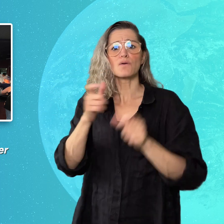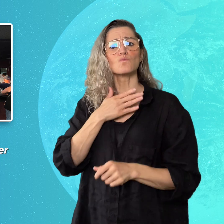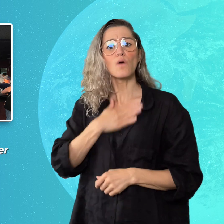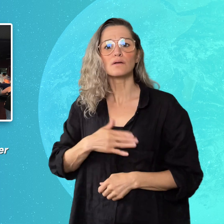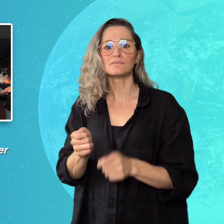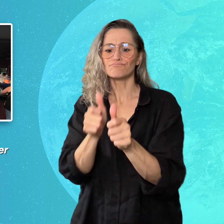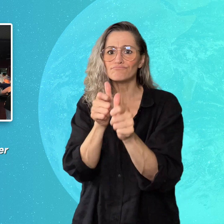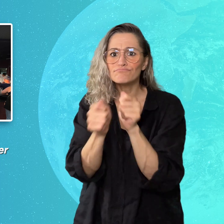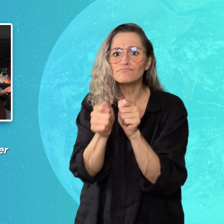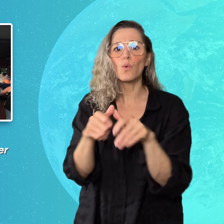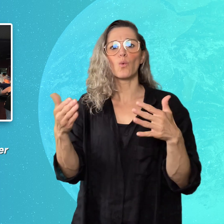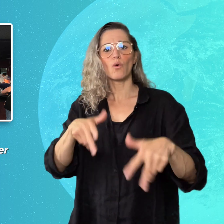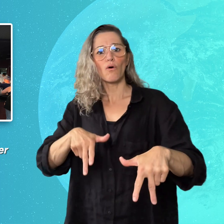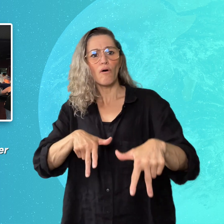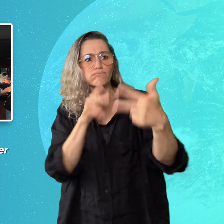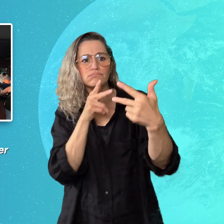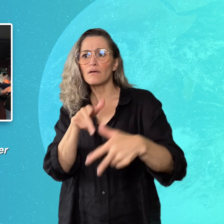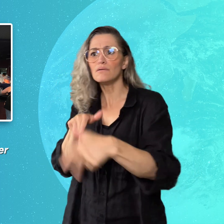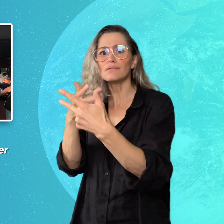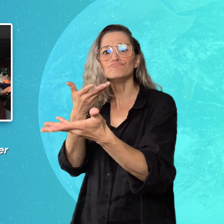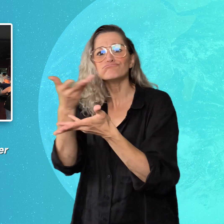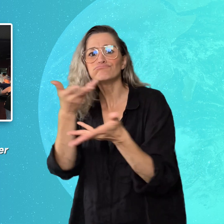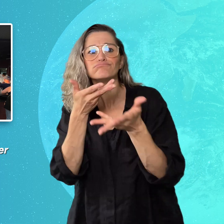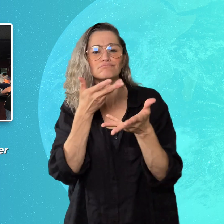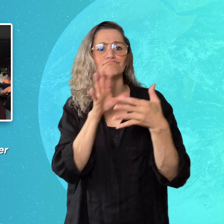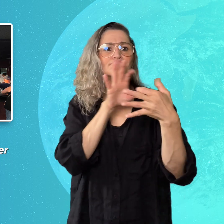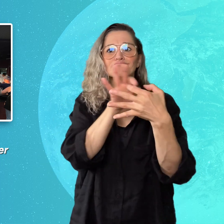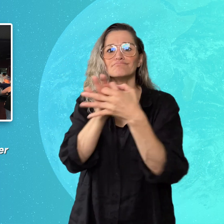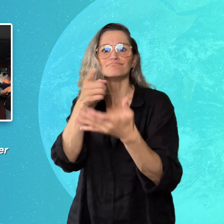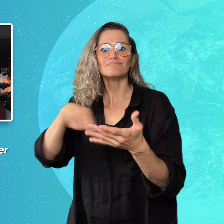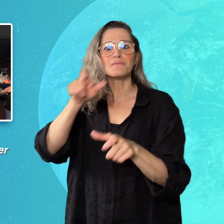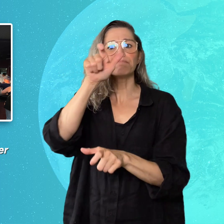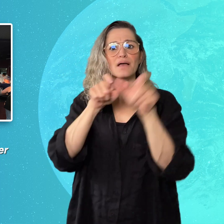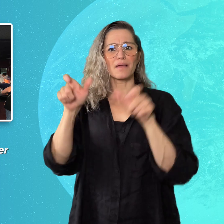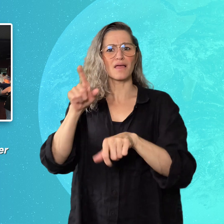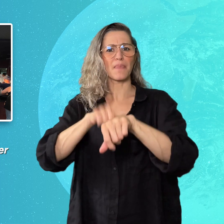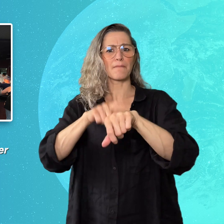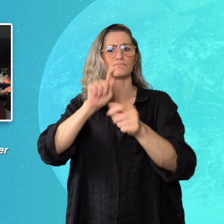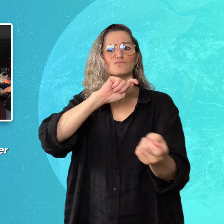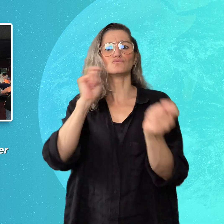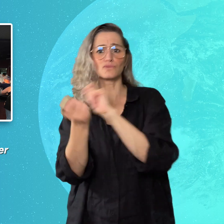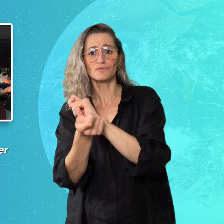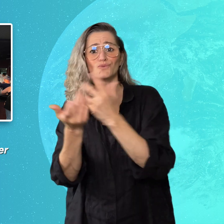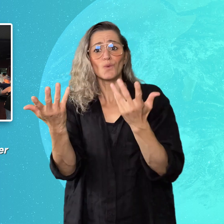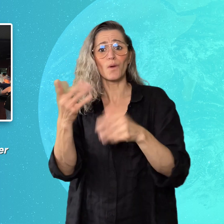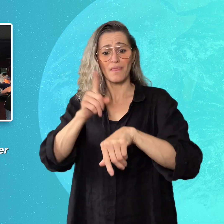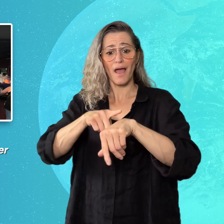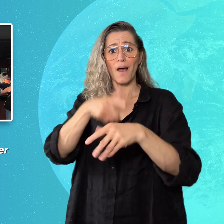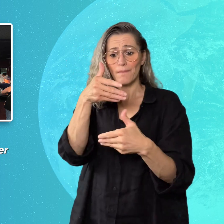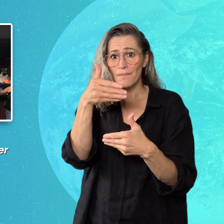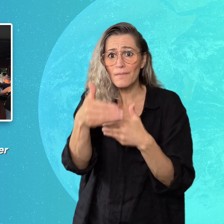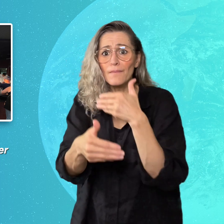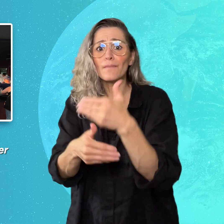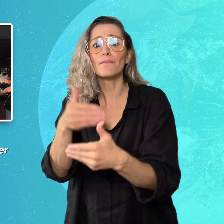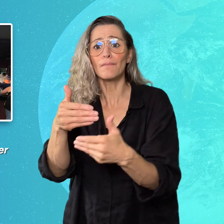became preferred for connecting with others, and in the process,